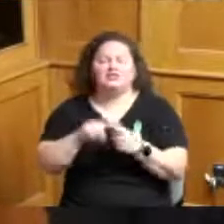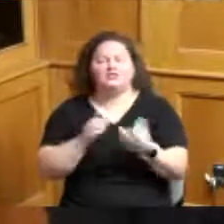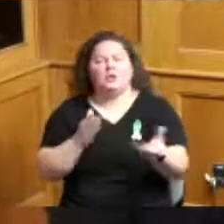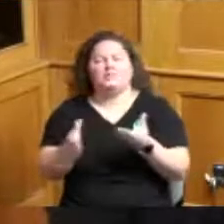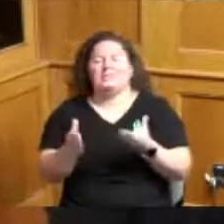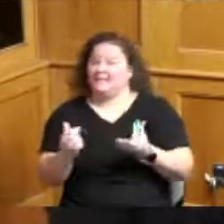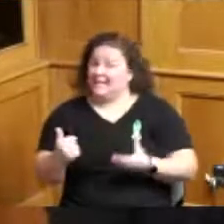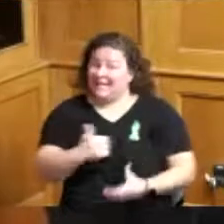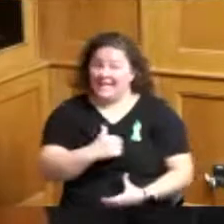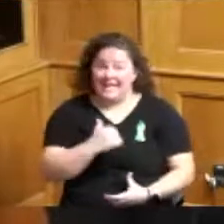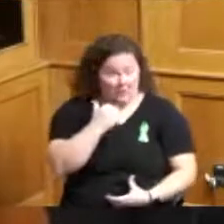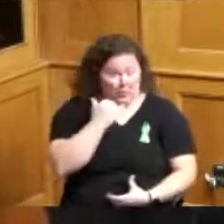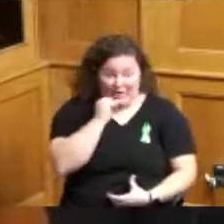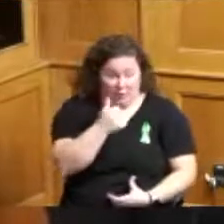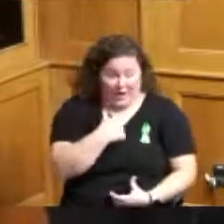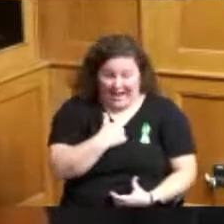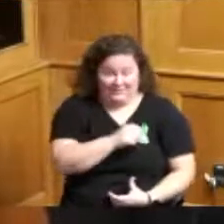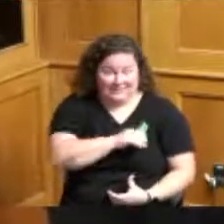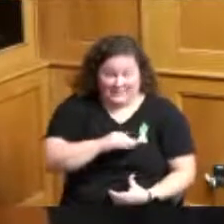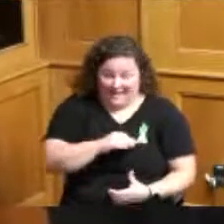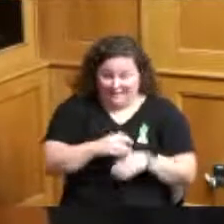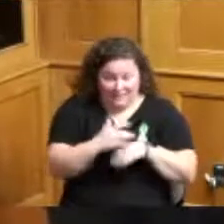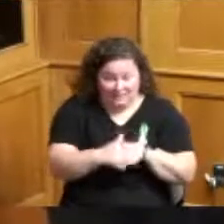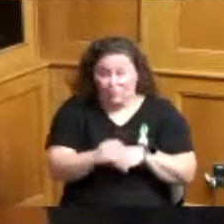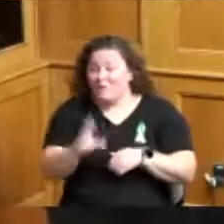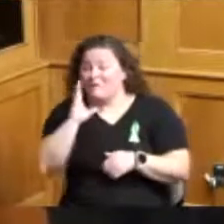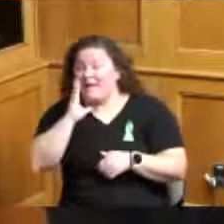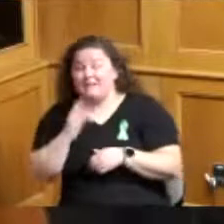to deliver and have beds available then it's for naught